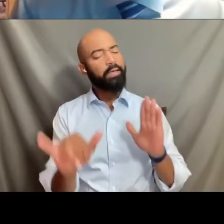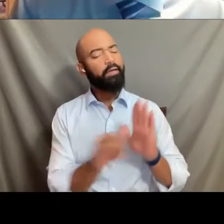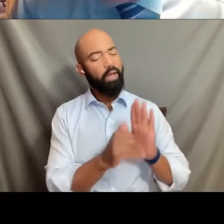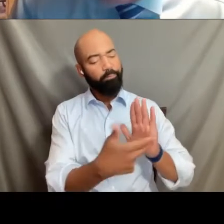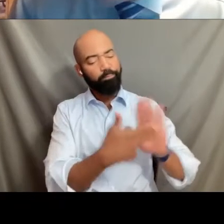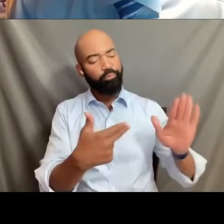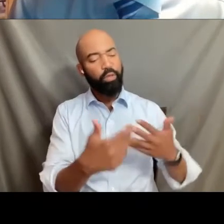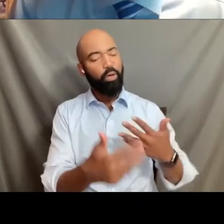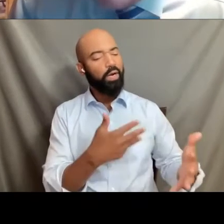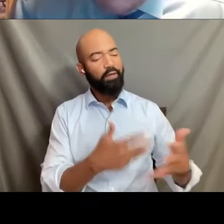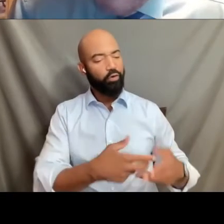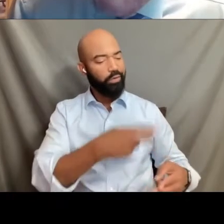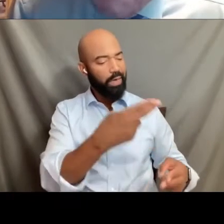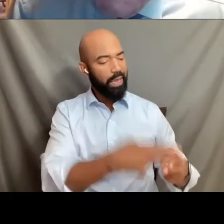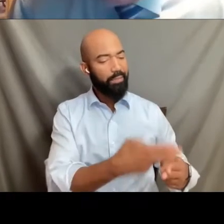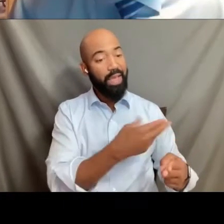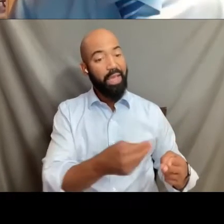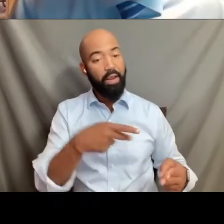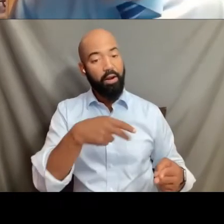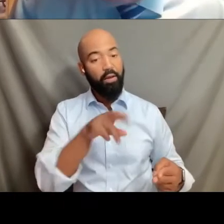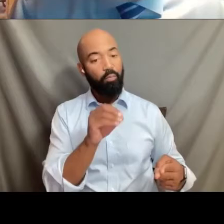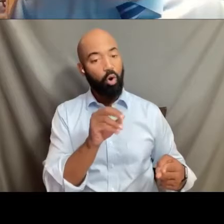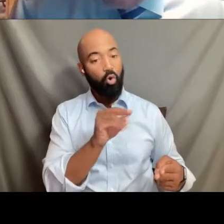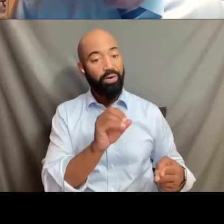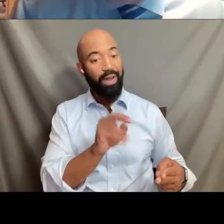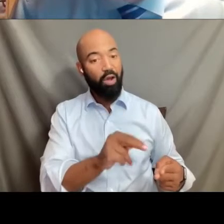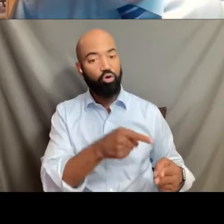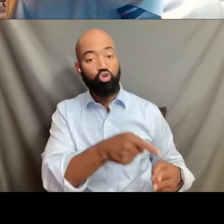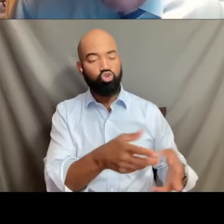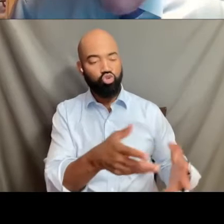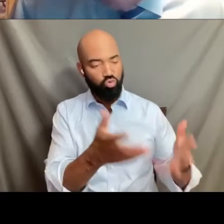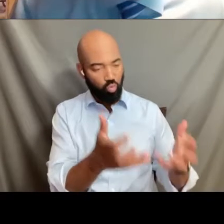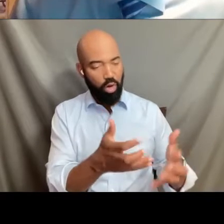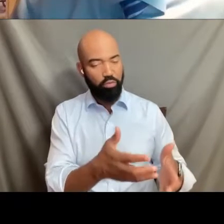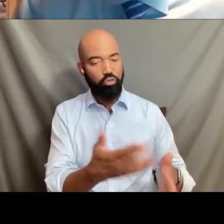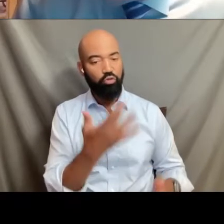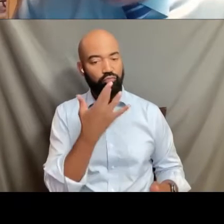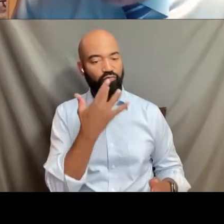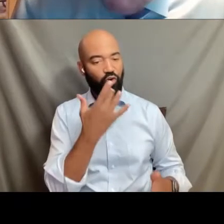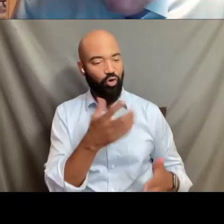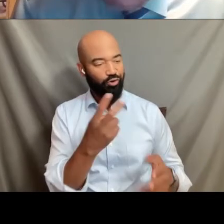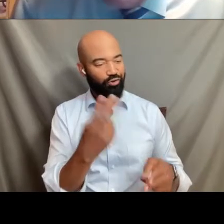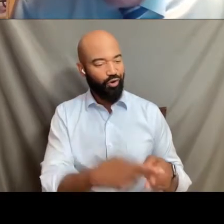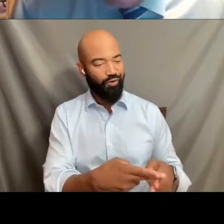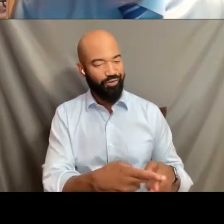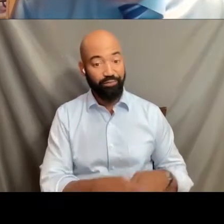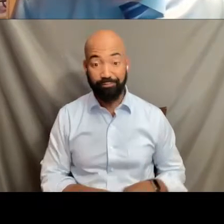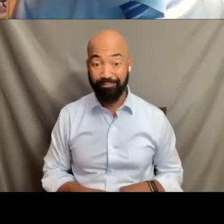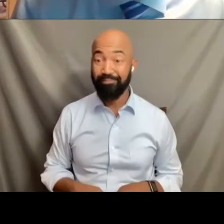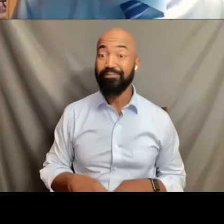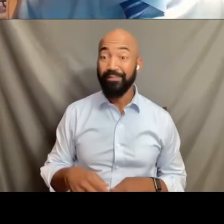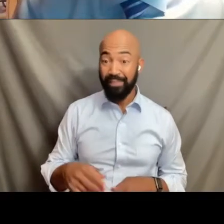and yes indeed by the names that you want to be called. Some parents came forward and said,